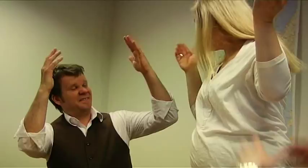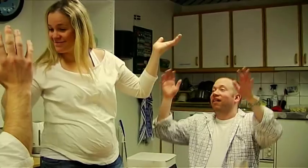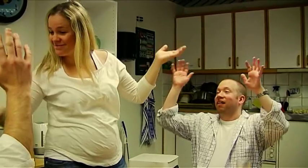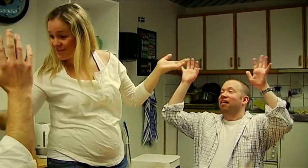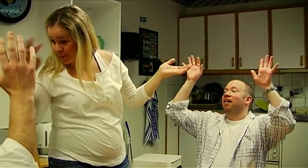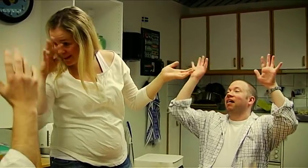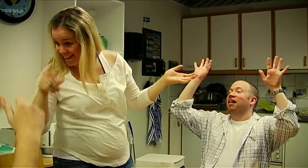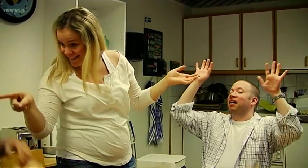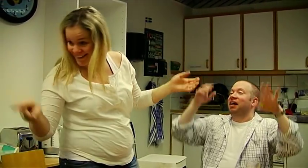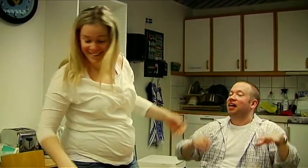Consider the thing!